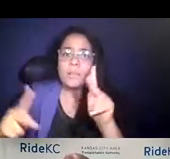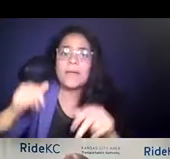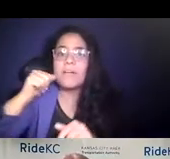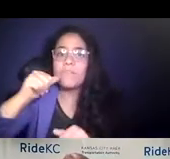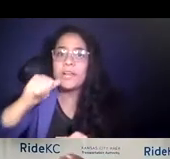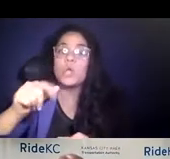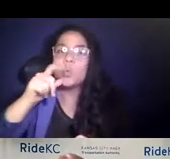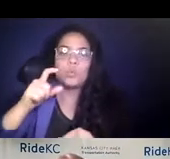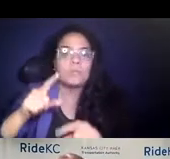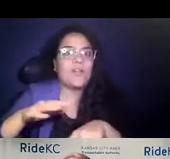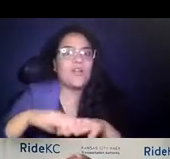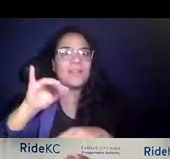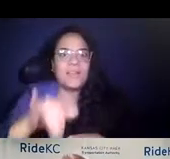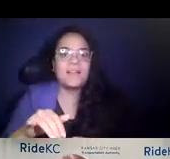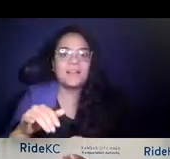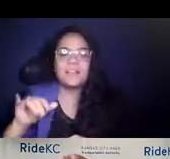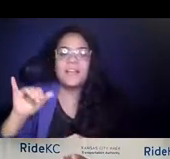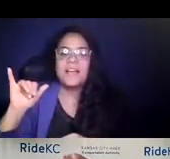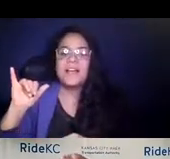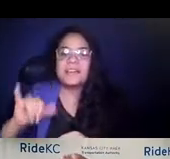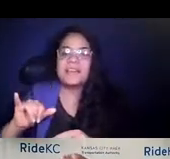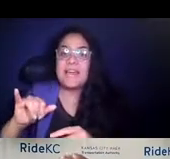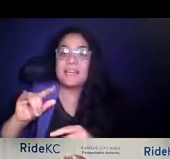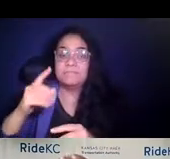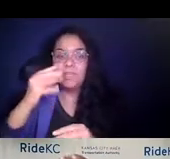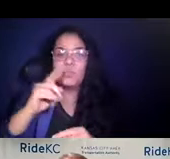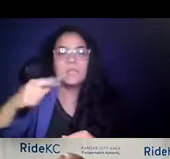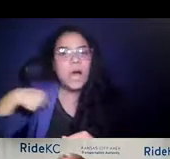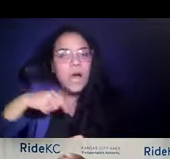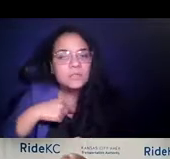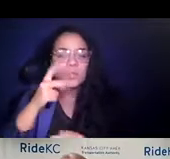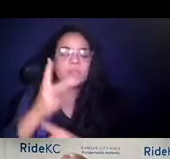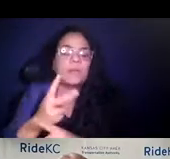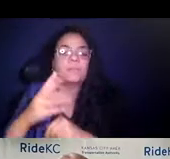14:59:46 And it was us that kept this nation breathing. 14:59:48 It was all of us that kept this nation breathing.